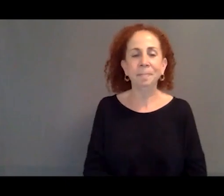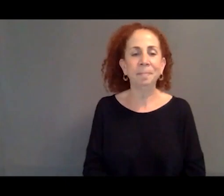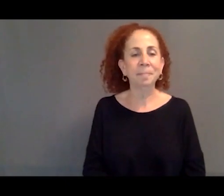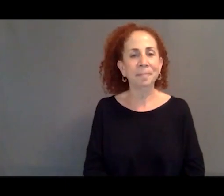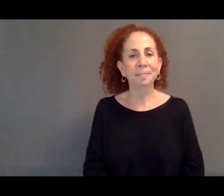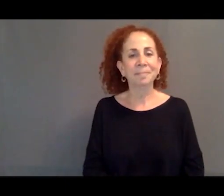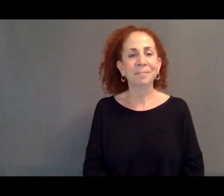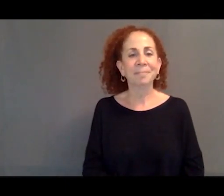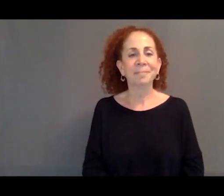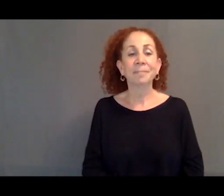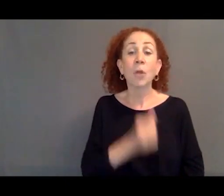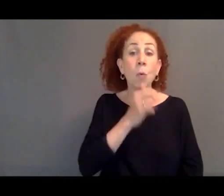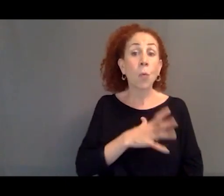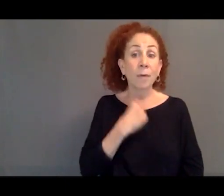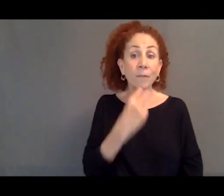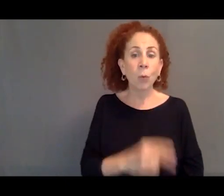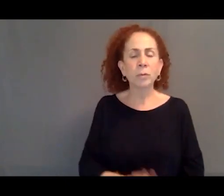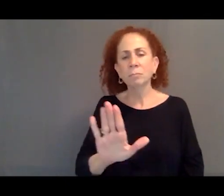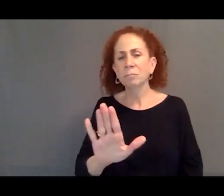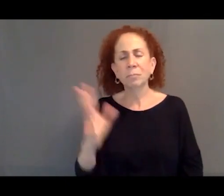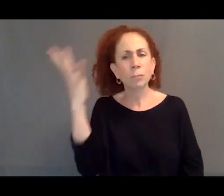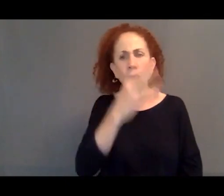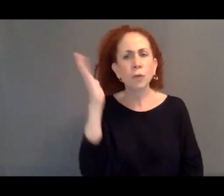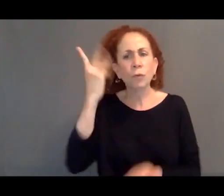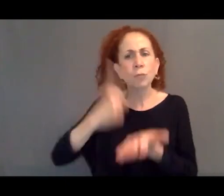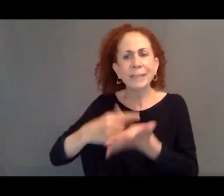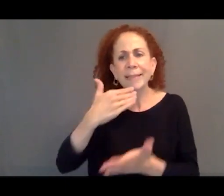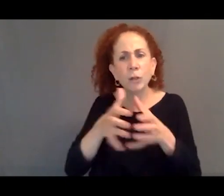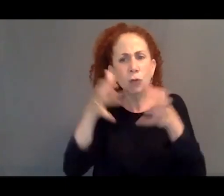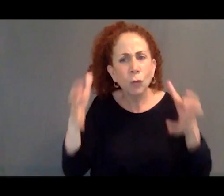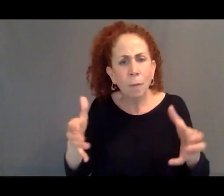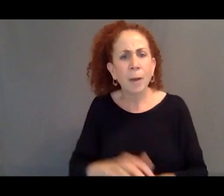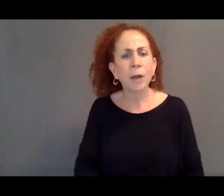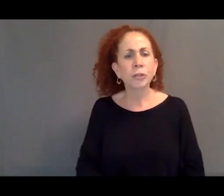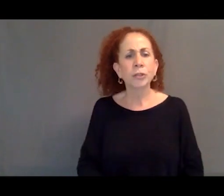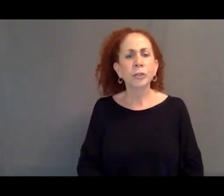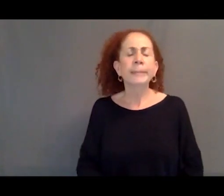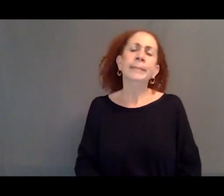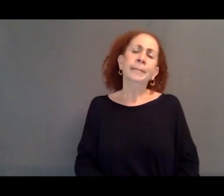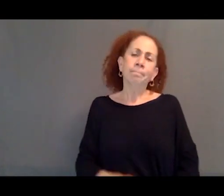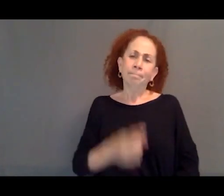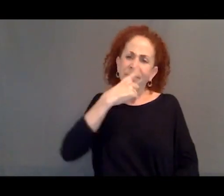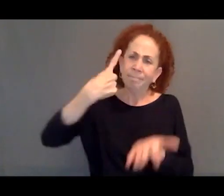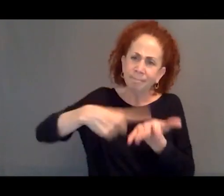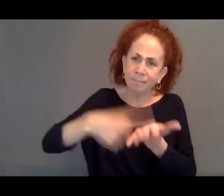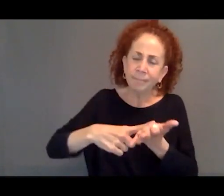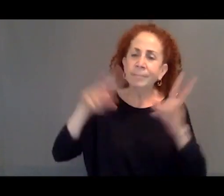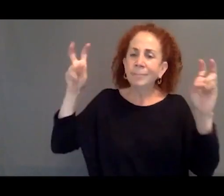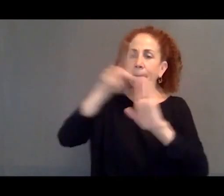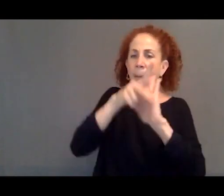Thank you. It was such a beautiful presentation. Thank you so much. So I wanted to talk about the Remain in Mexico policy.